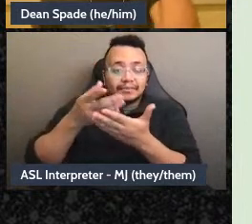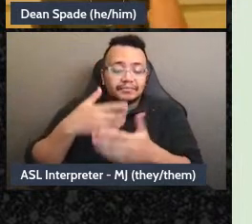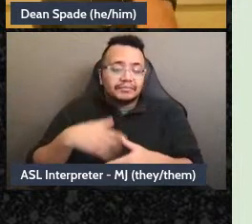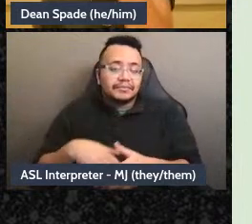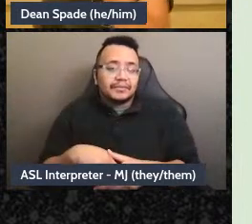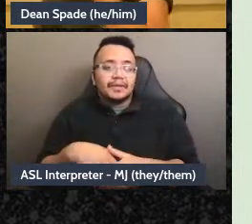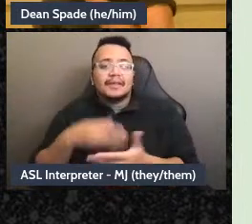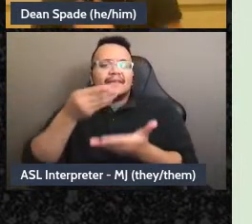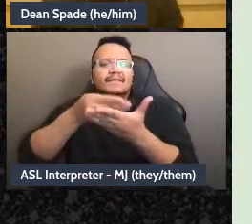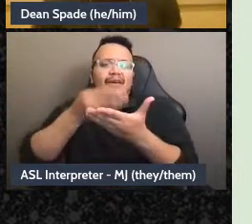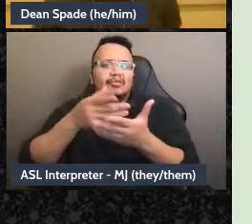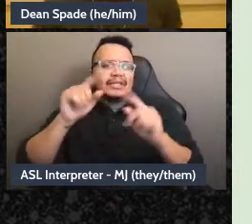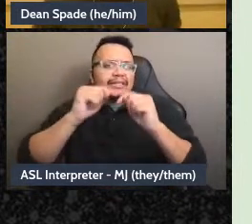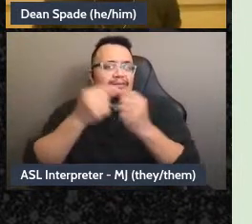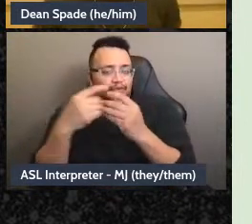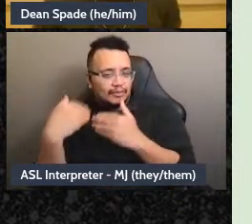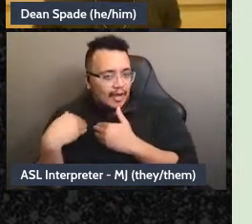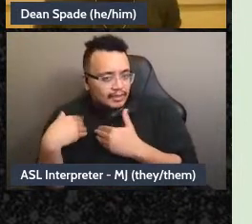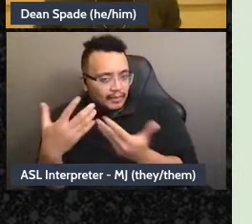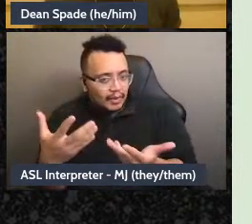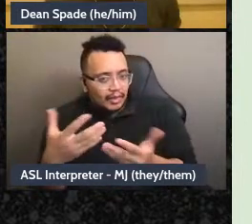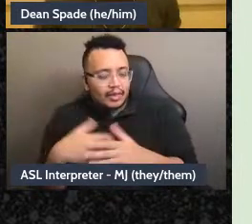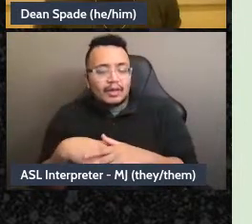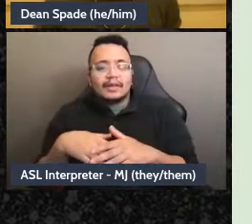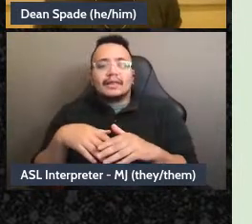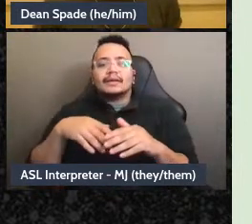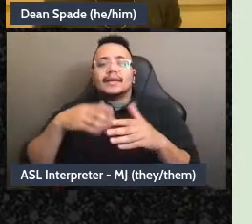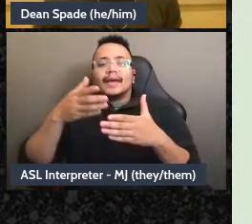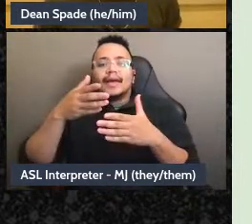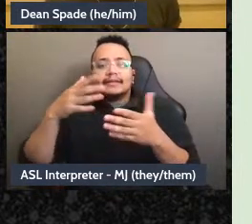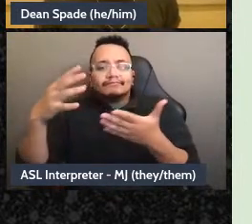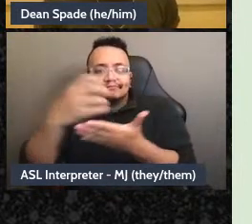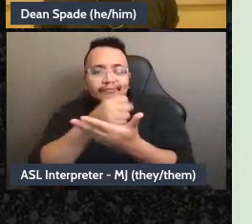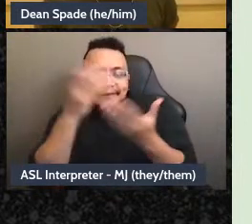or people could tell the fundraising team, if they hear about an opportunity and maybe we have kind